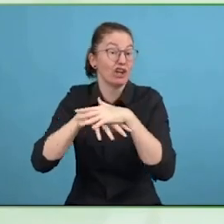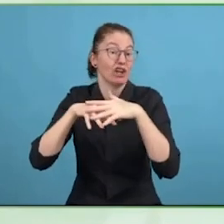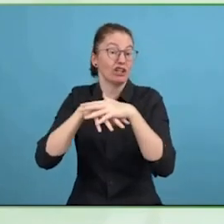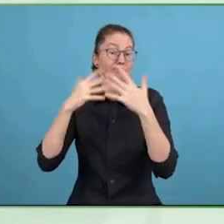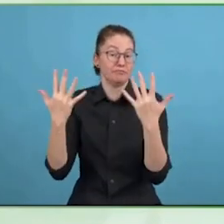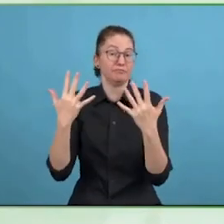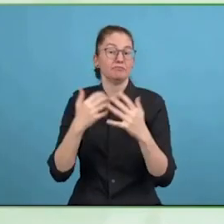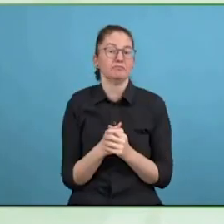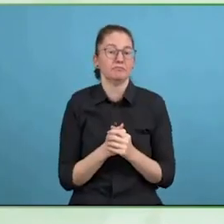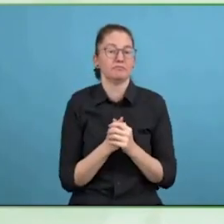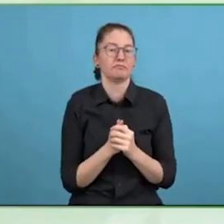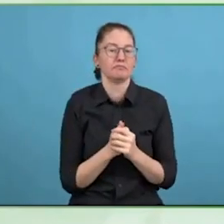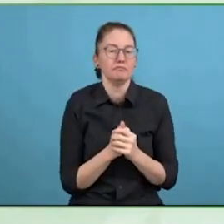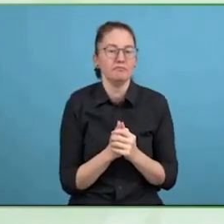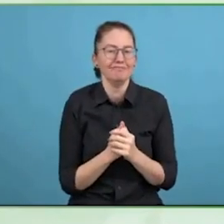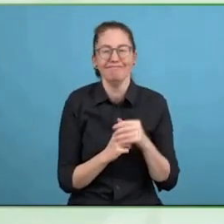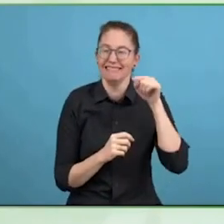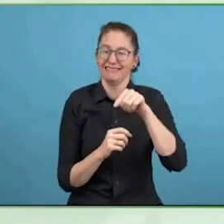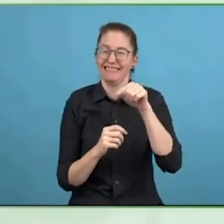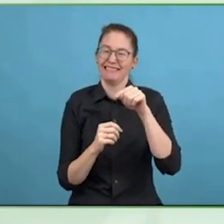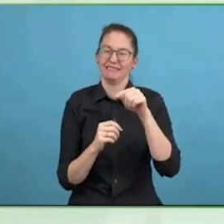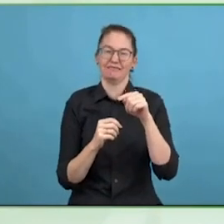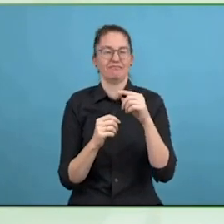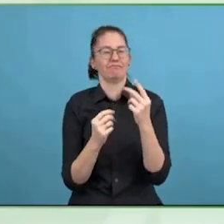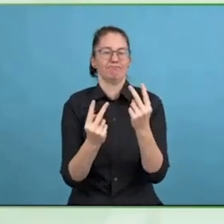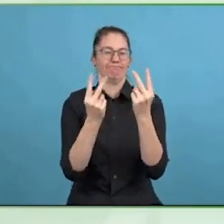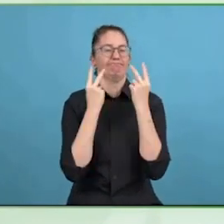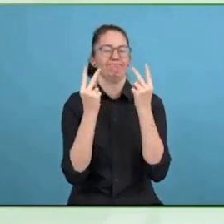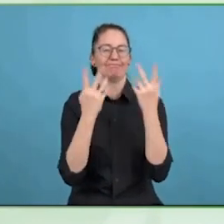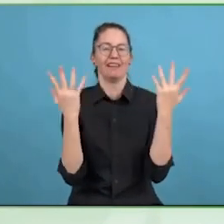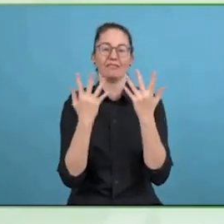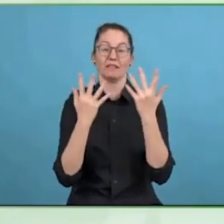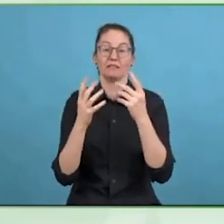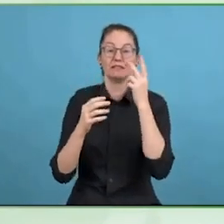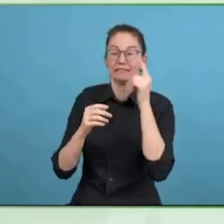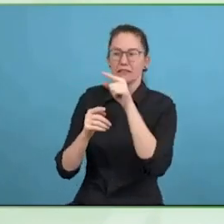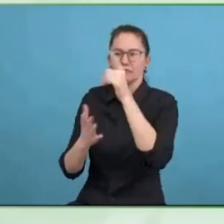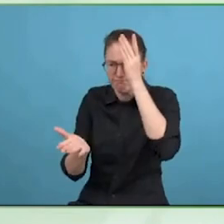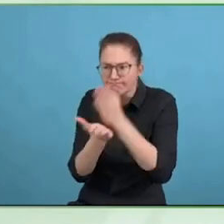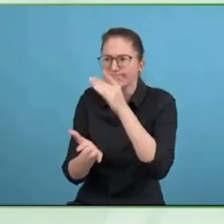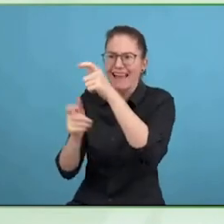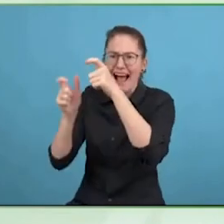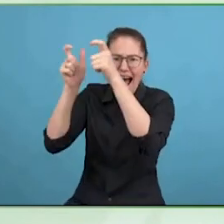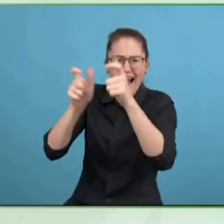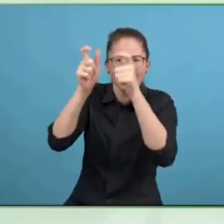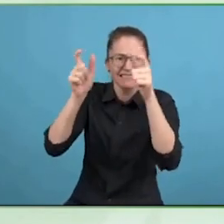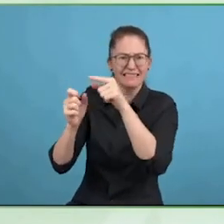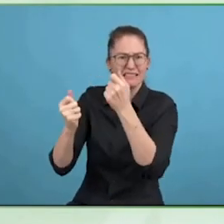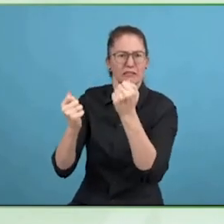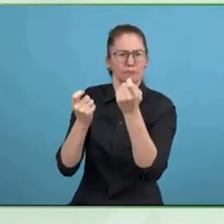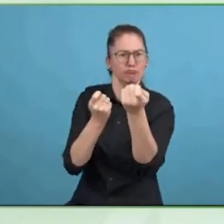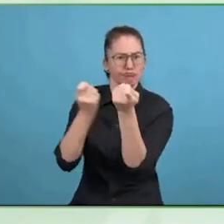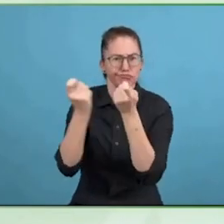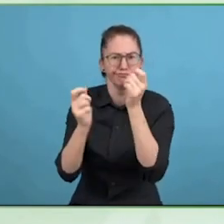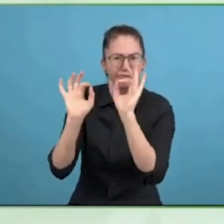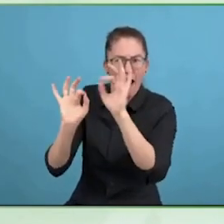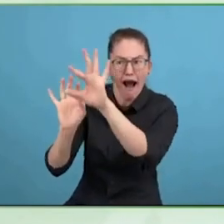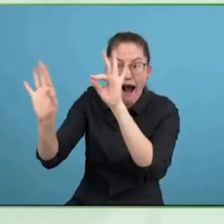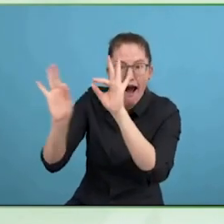Is the kind of the basic model to create a chapter? This question came up in some talks that I already had.